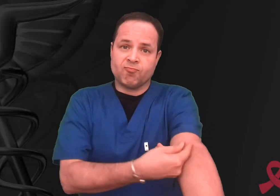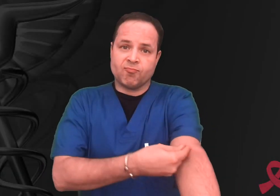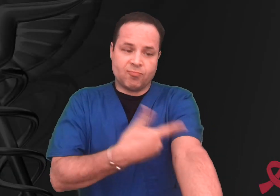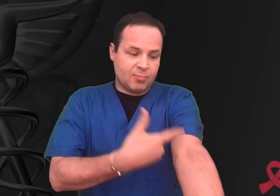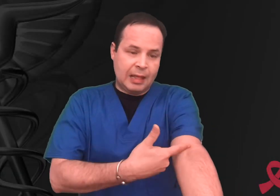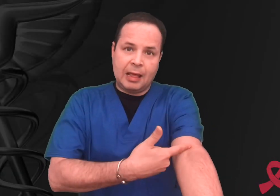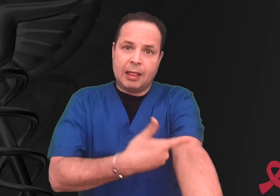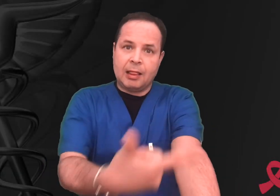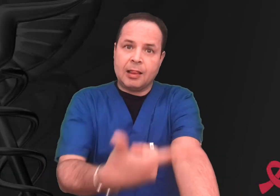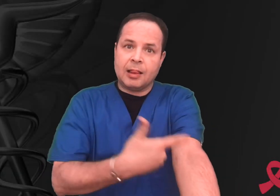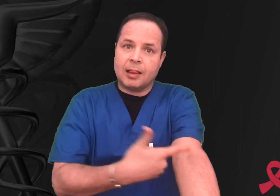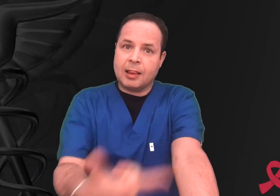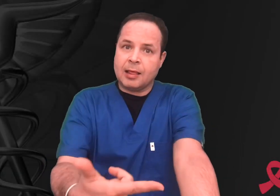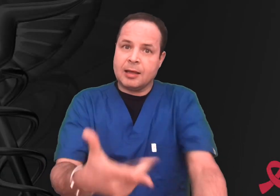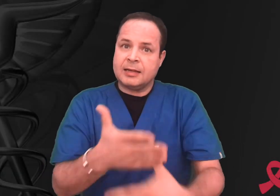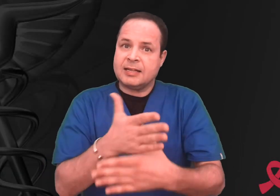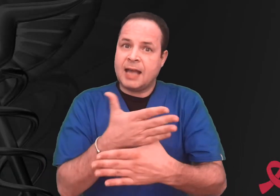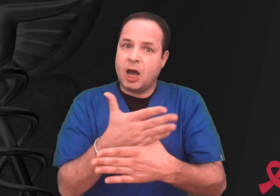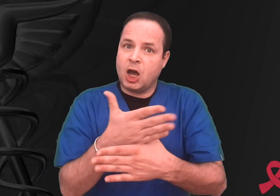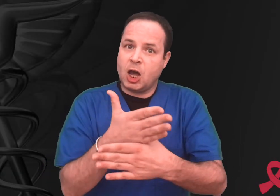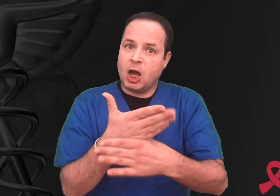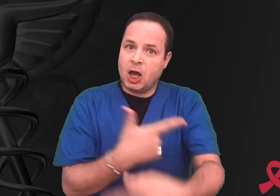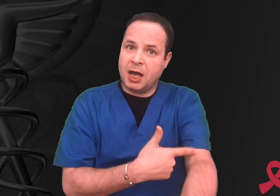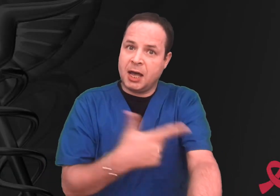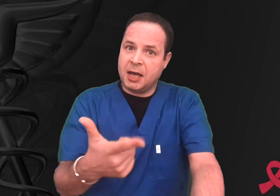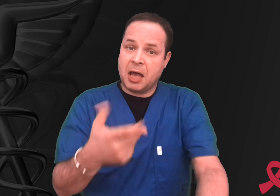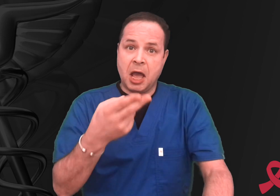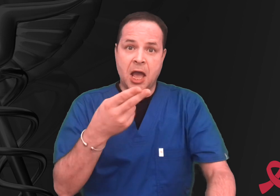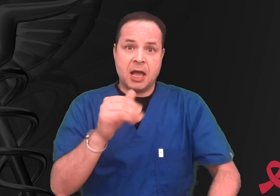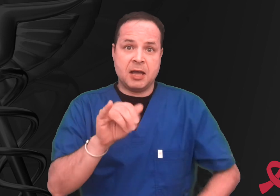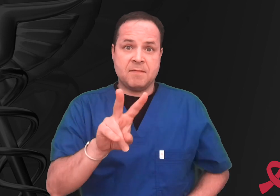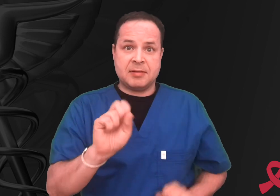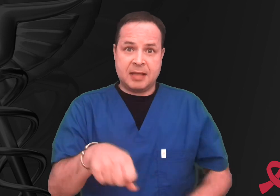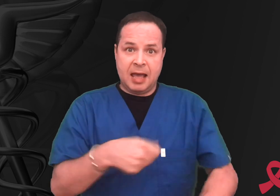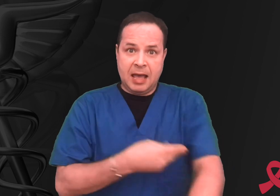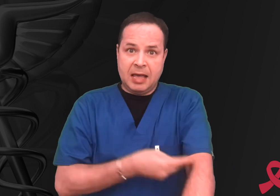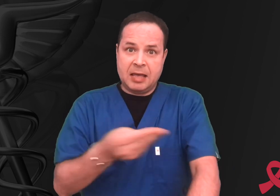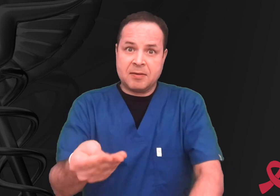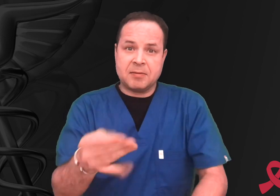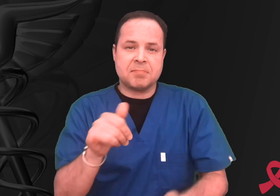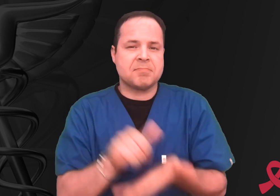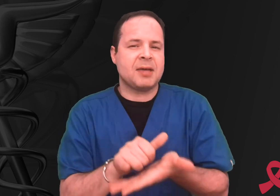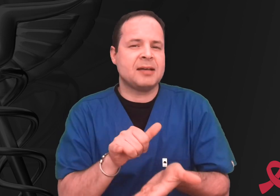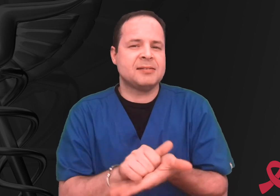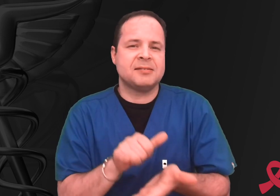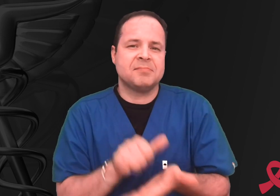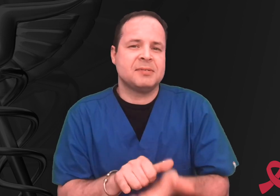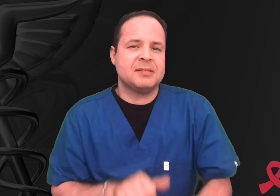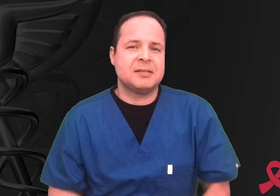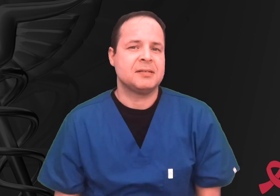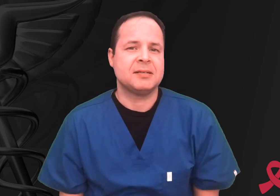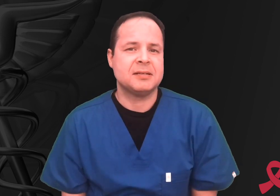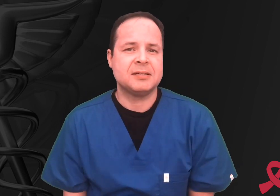Contracting HIV by needle sharing is impossible.